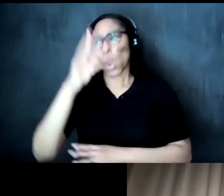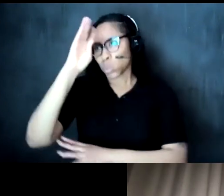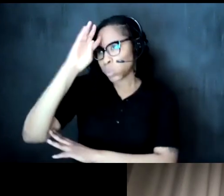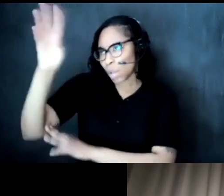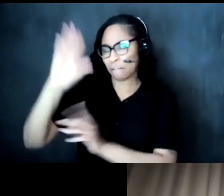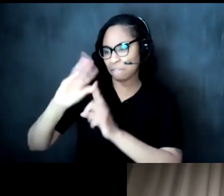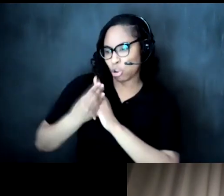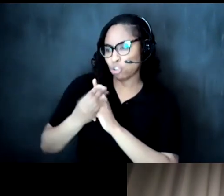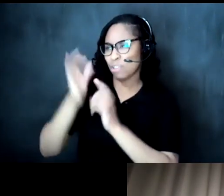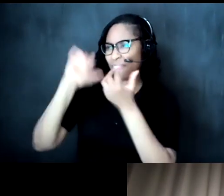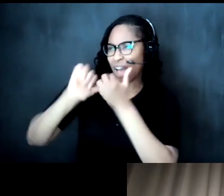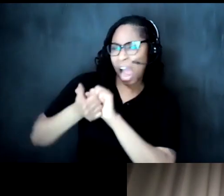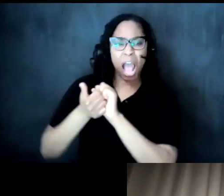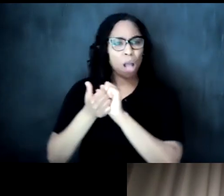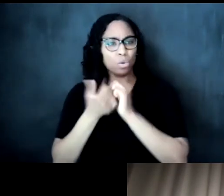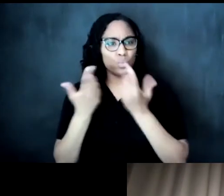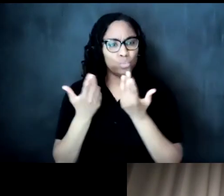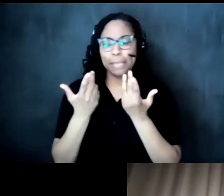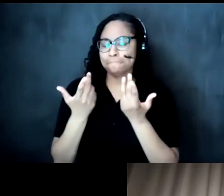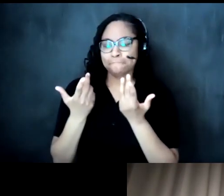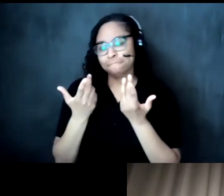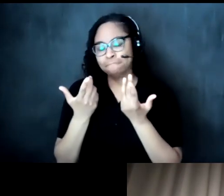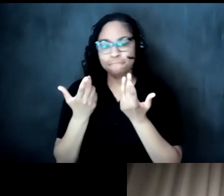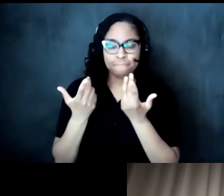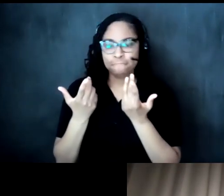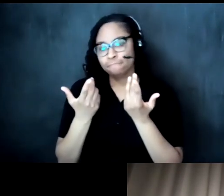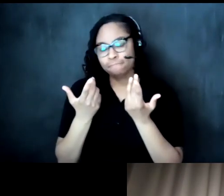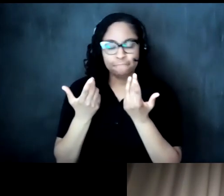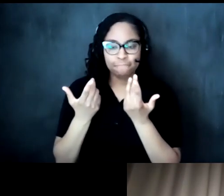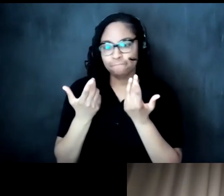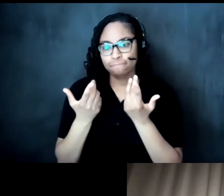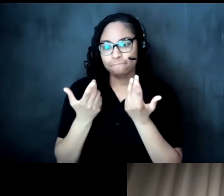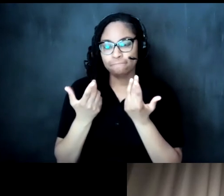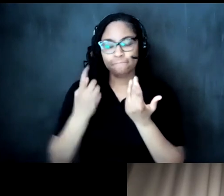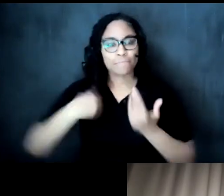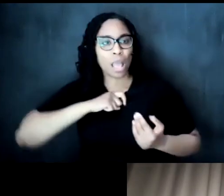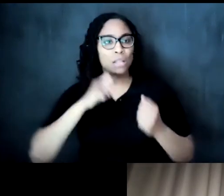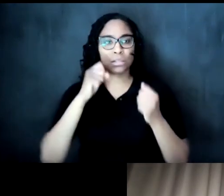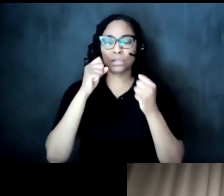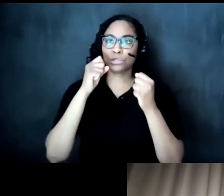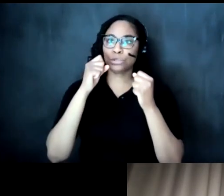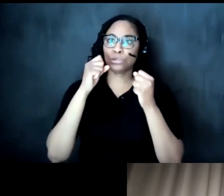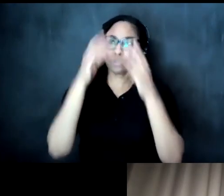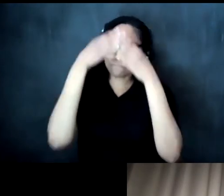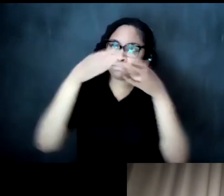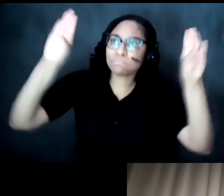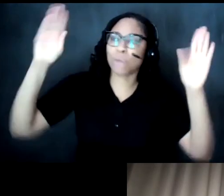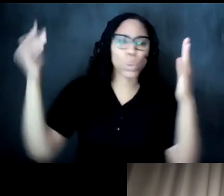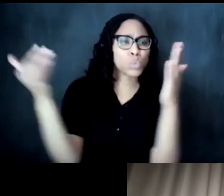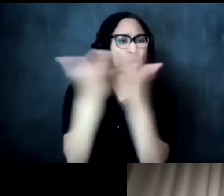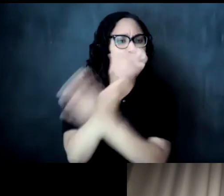power in a way key to us imagining new futures for ourselves um and i wanted to ask how can